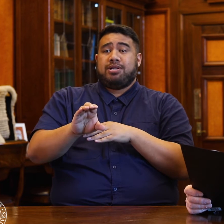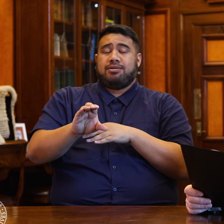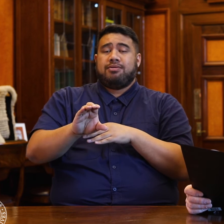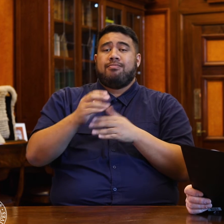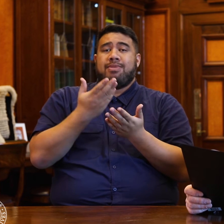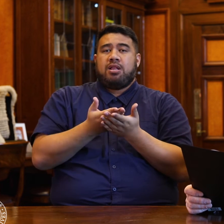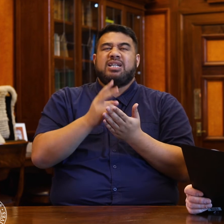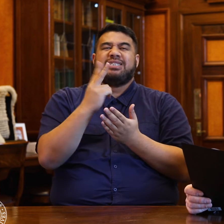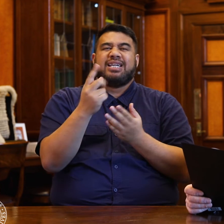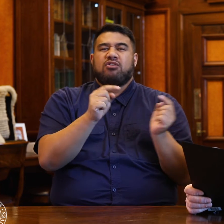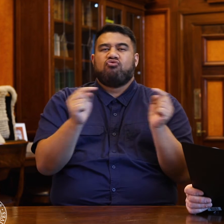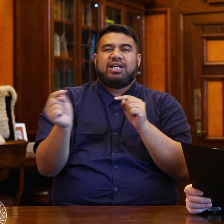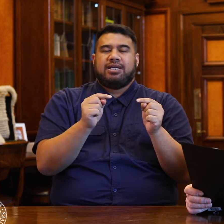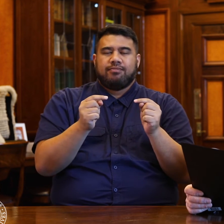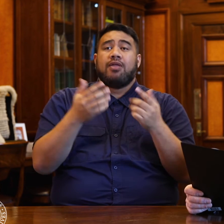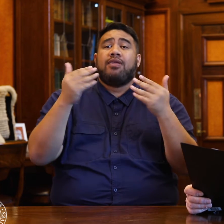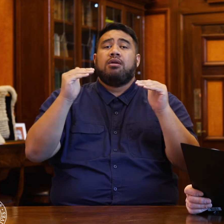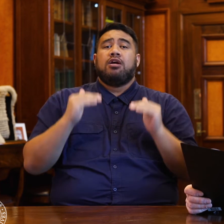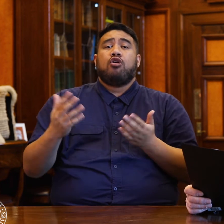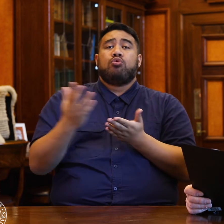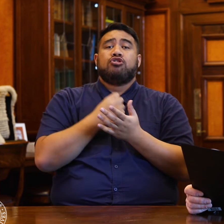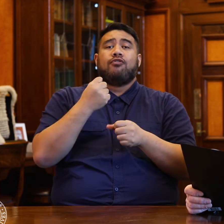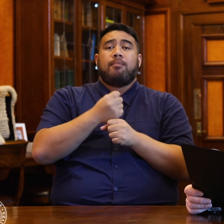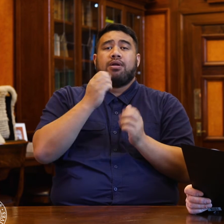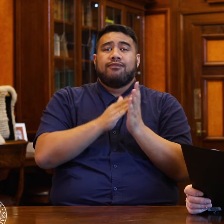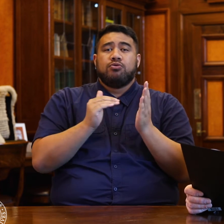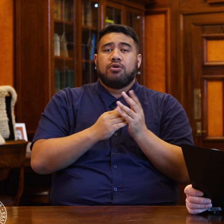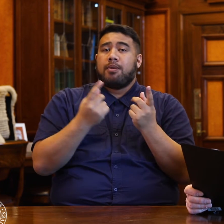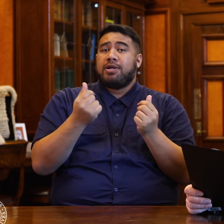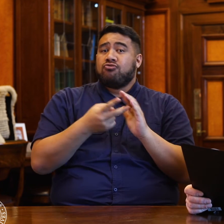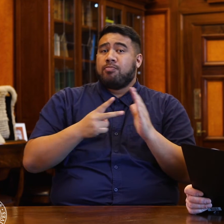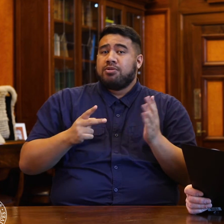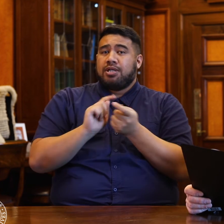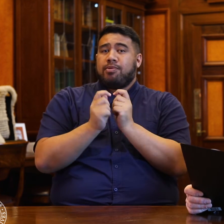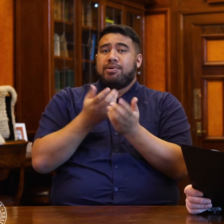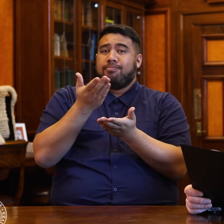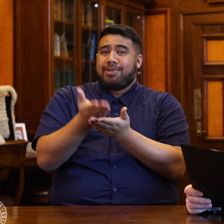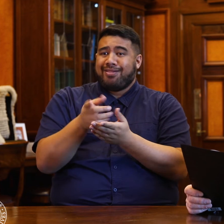We then go on to the Reserve Bank of New Zealand (Monetary Policy) Amendment Bill, the first